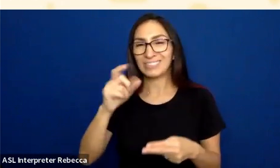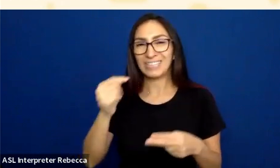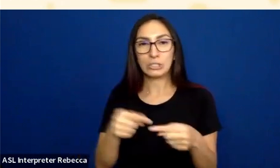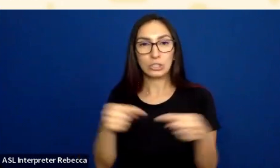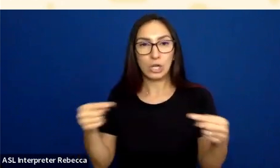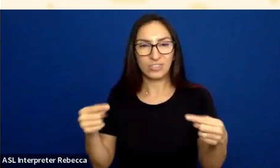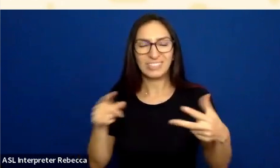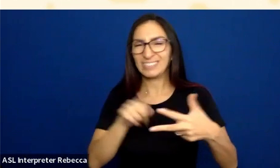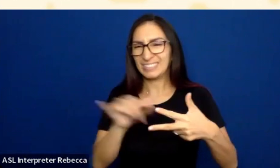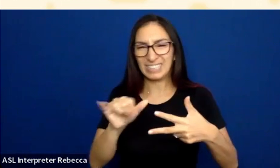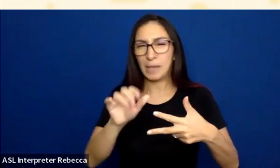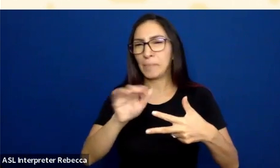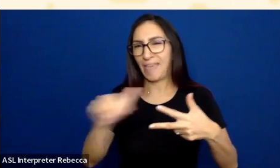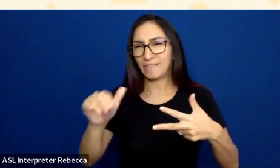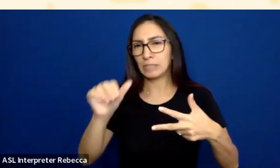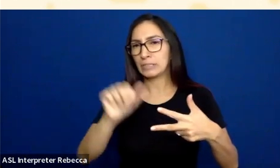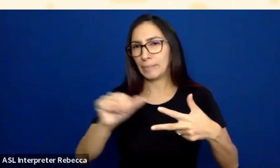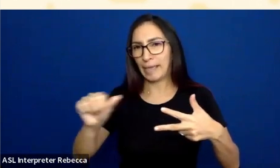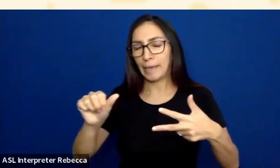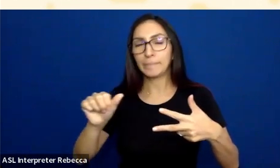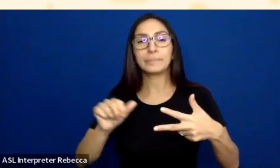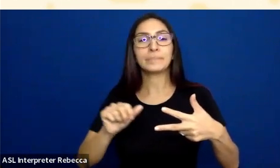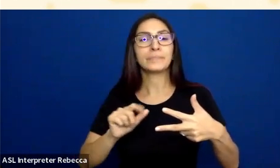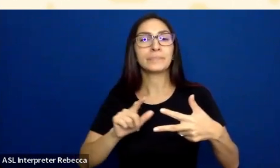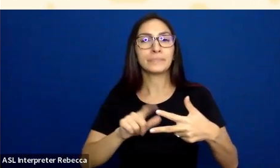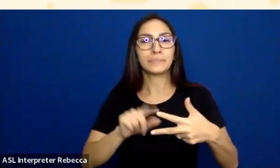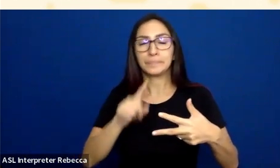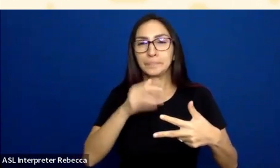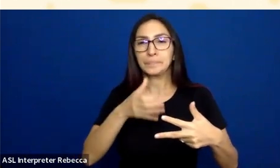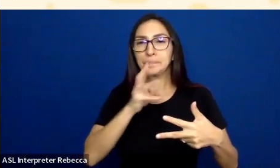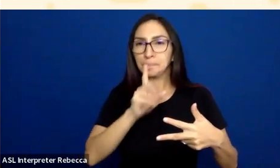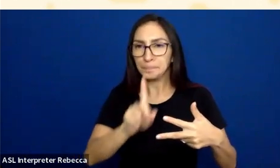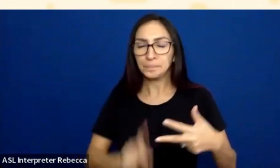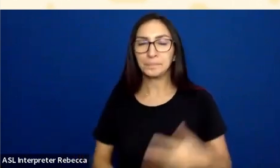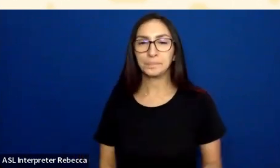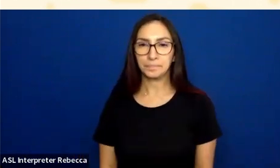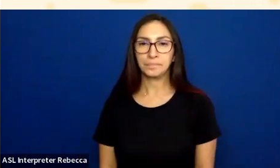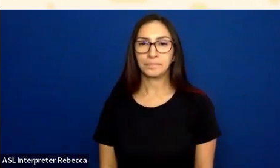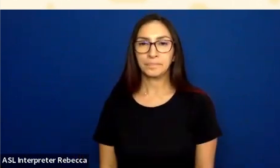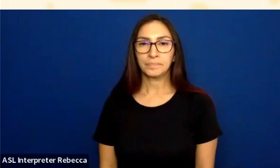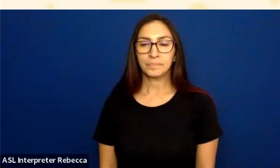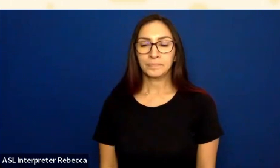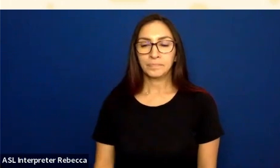deals with things that are not text.